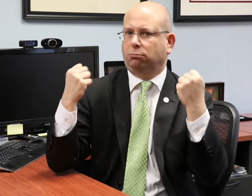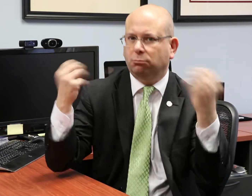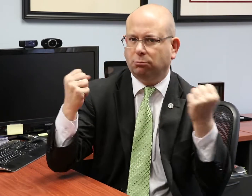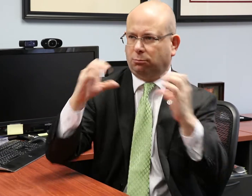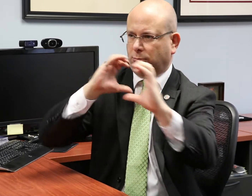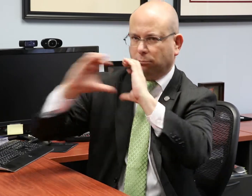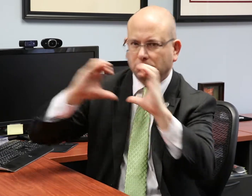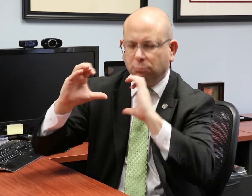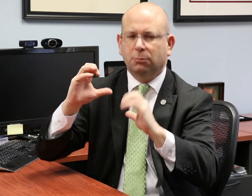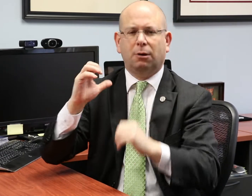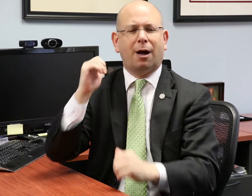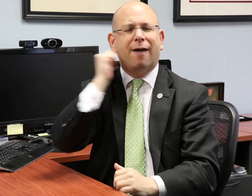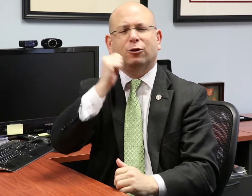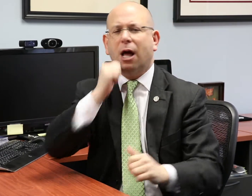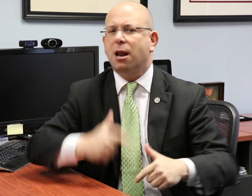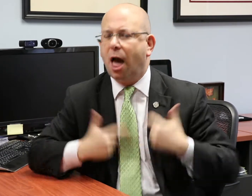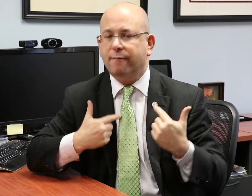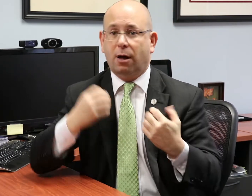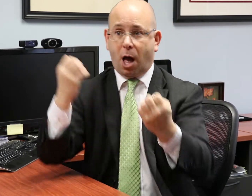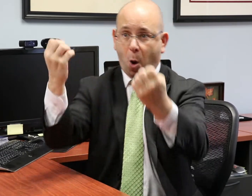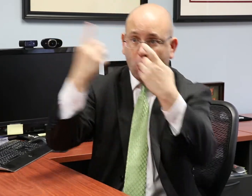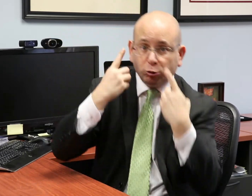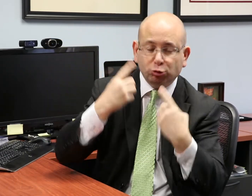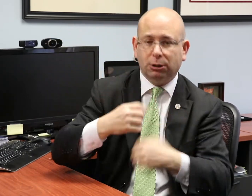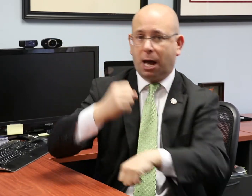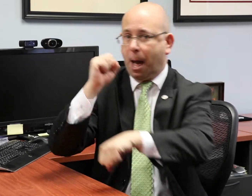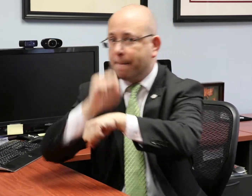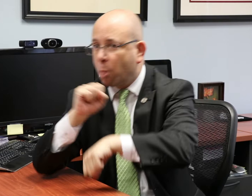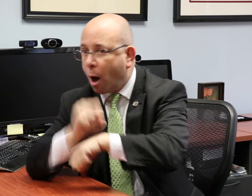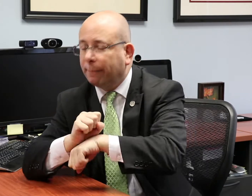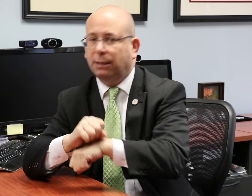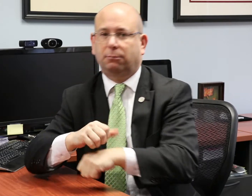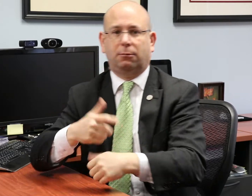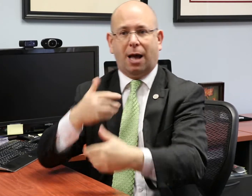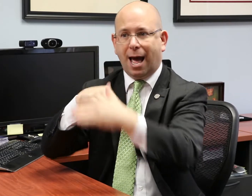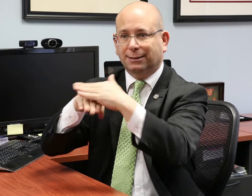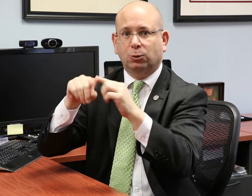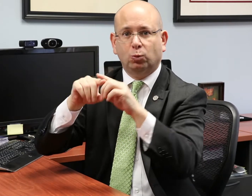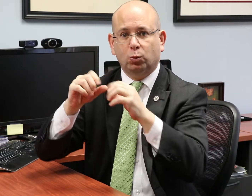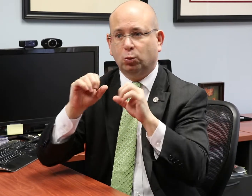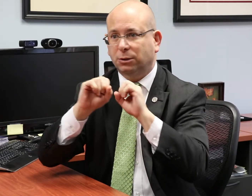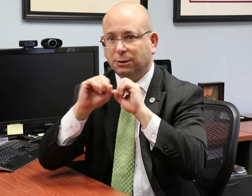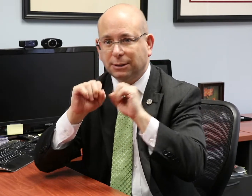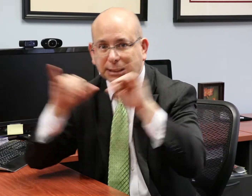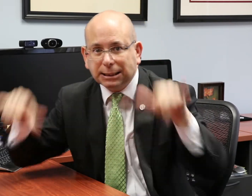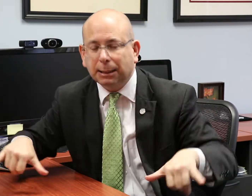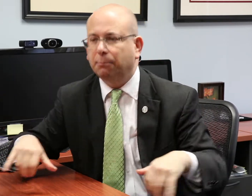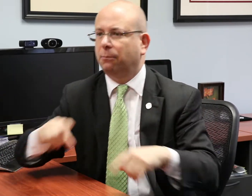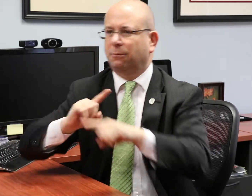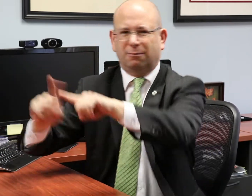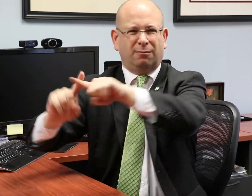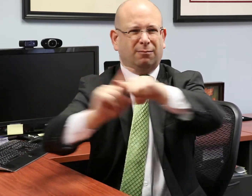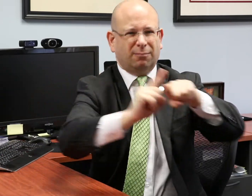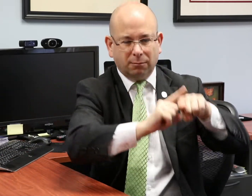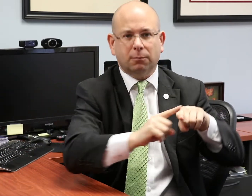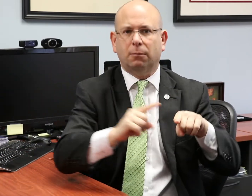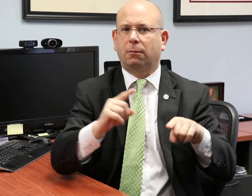all parts of life everyday; for education, at the workplace, and to access the system.